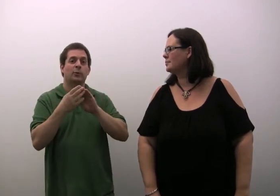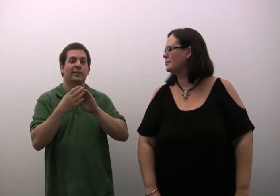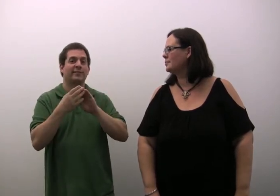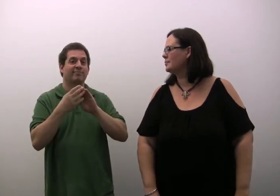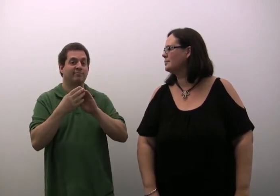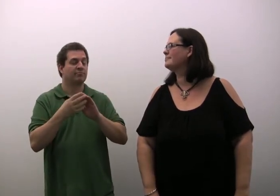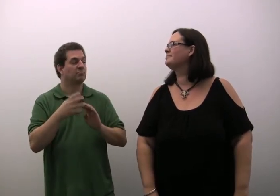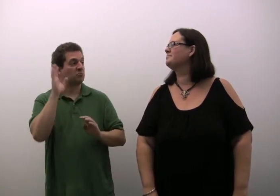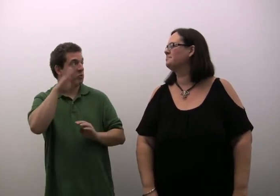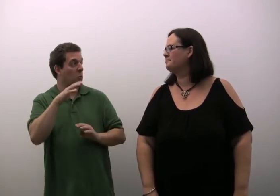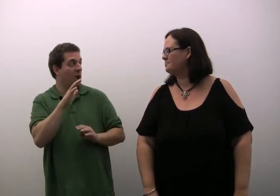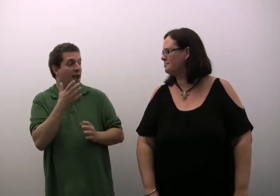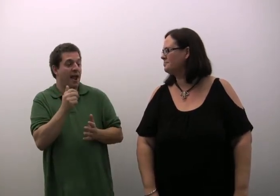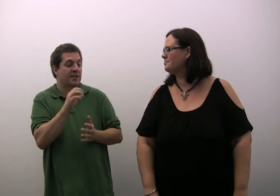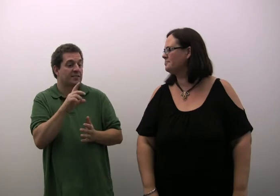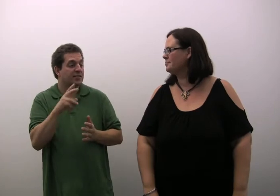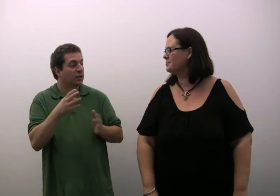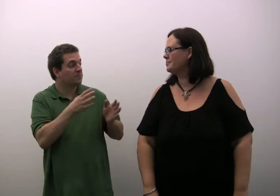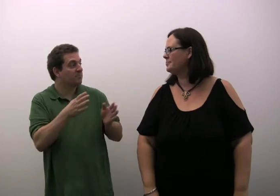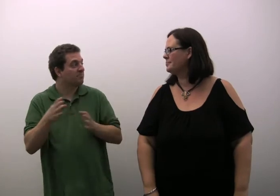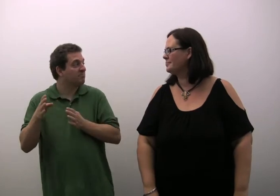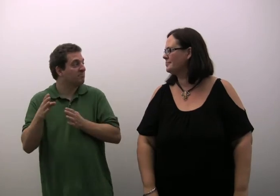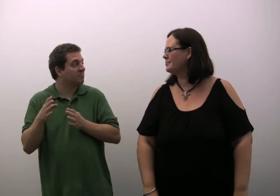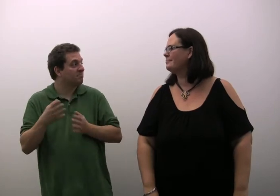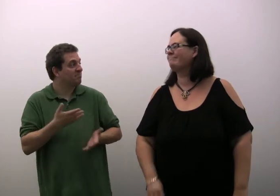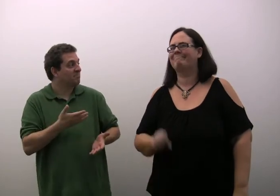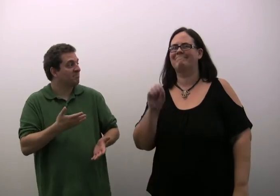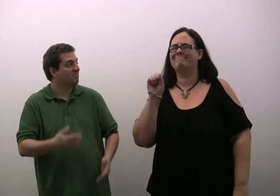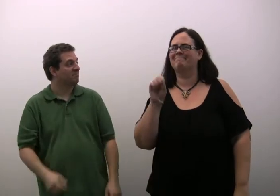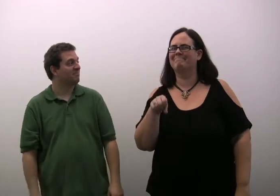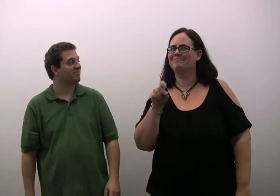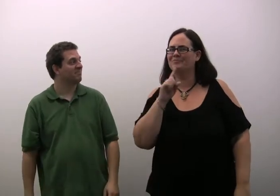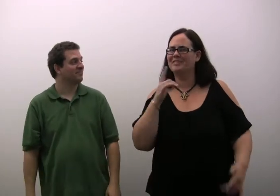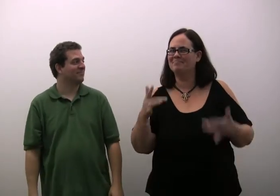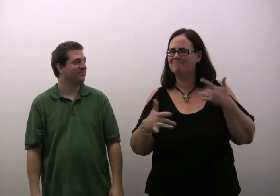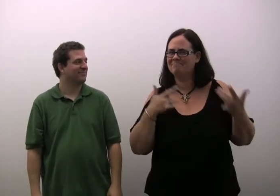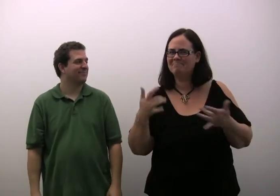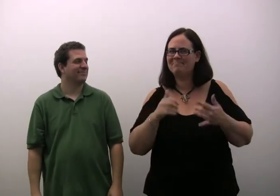greatly impacted the Deaf community. What will ACDHH be doing to celebrate?